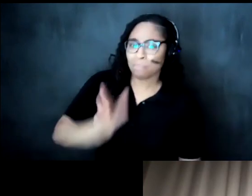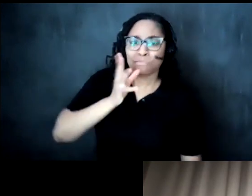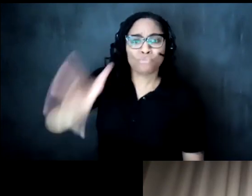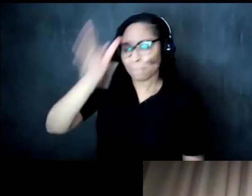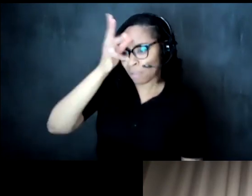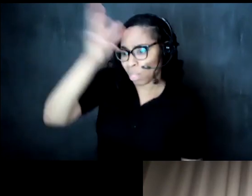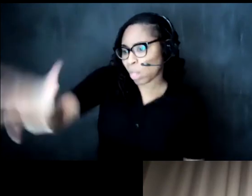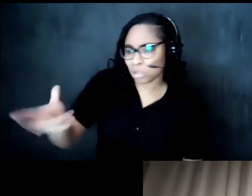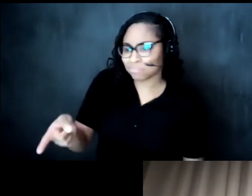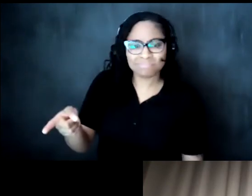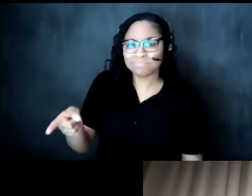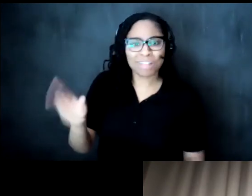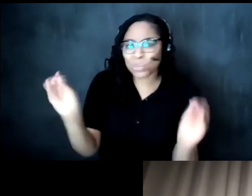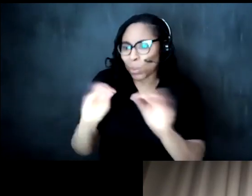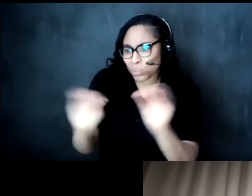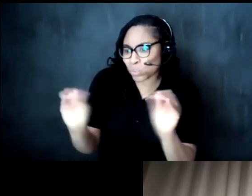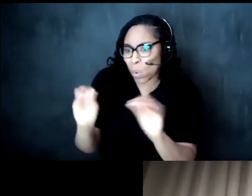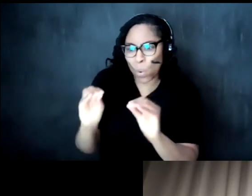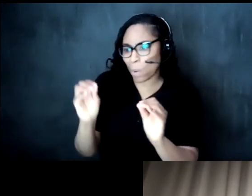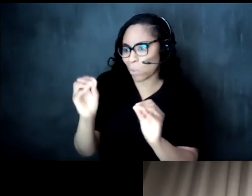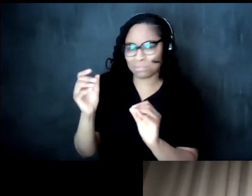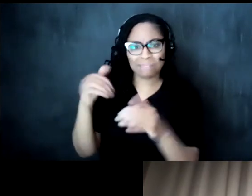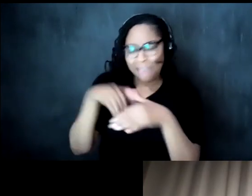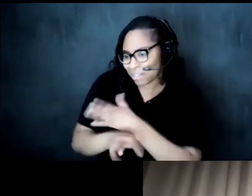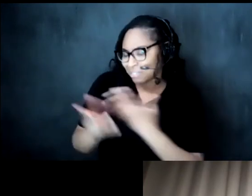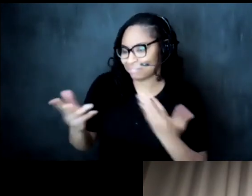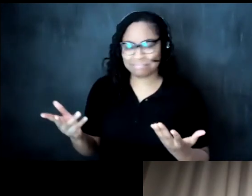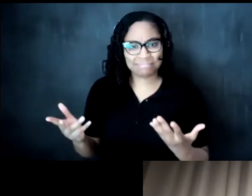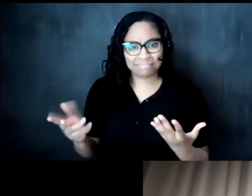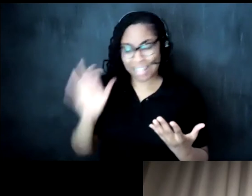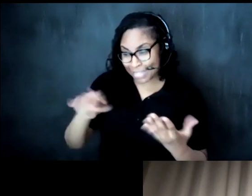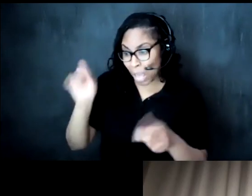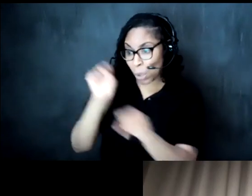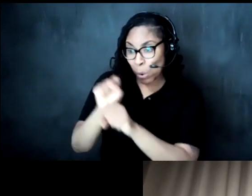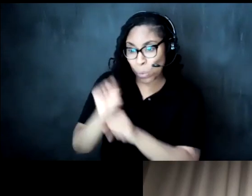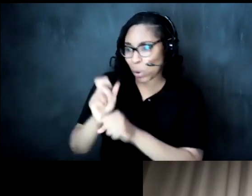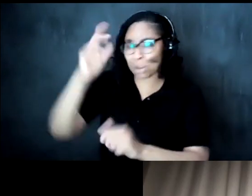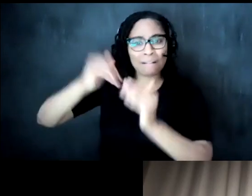is their work any less sacred well well no right you know the the work is finding